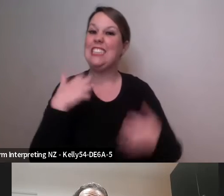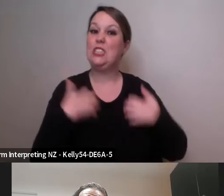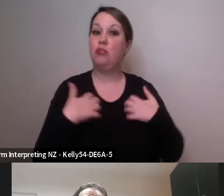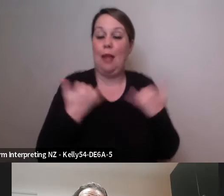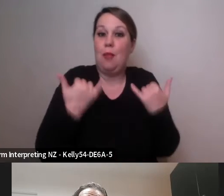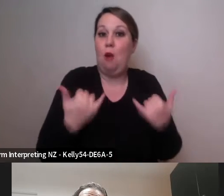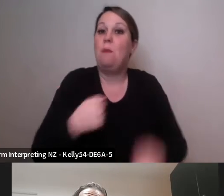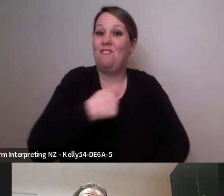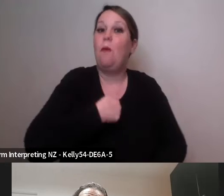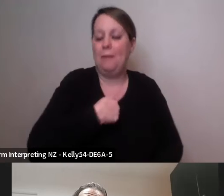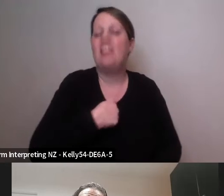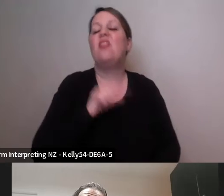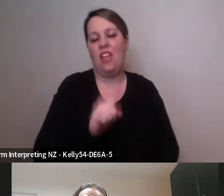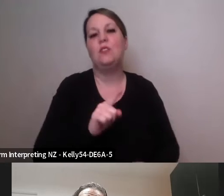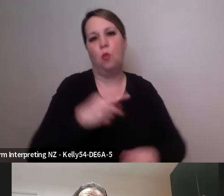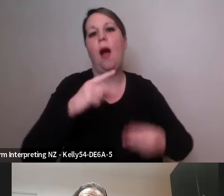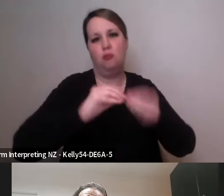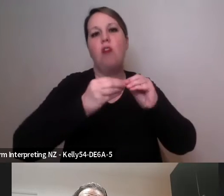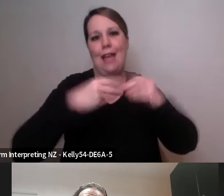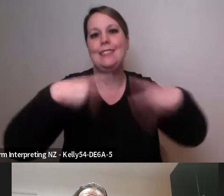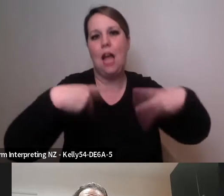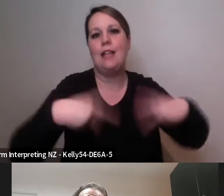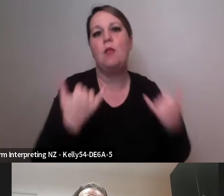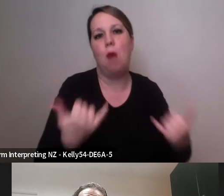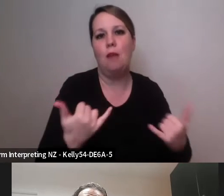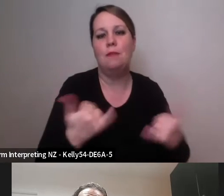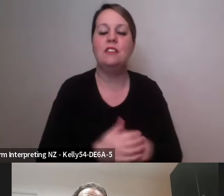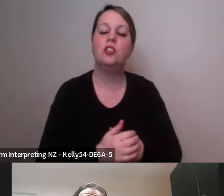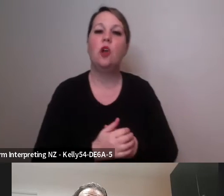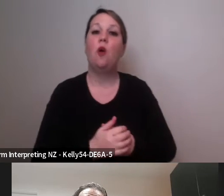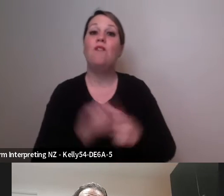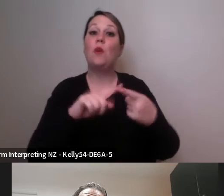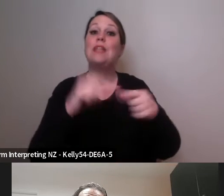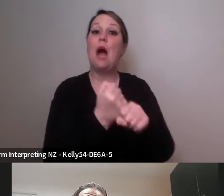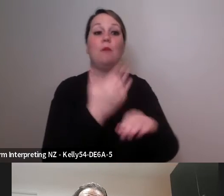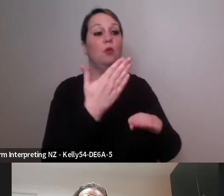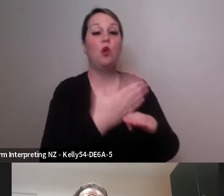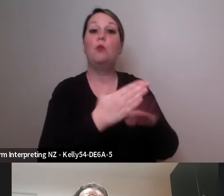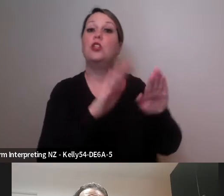this new work for children it's definitely made me think about obviously I'm not making this work for